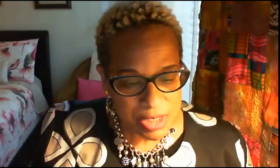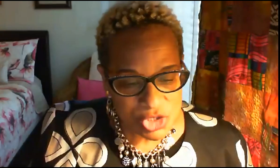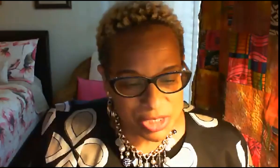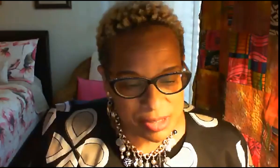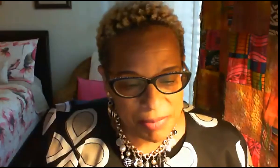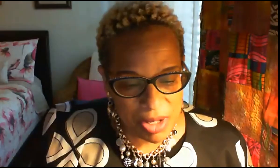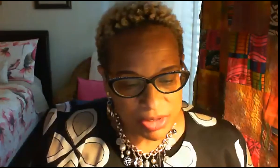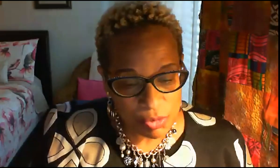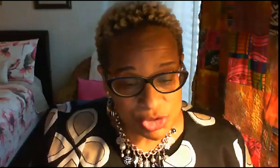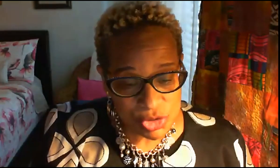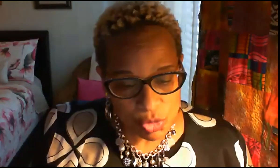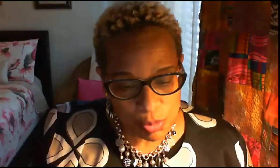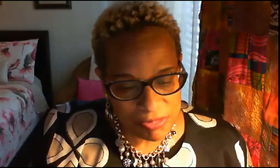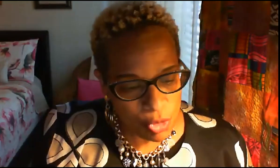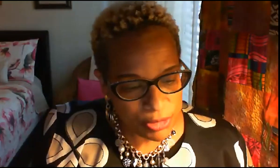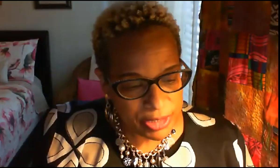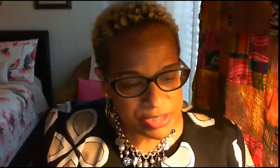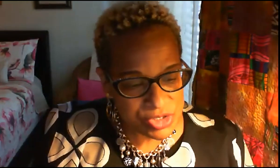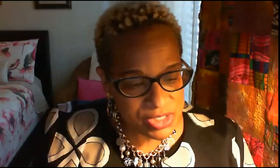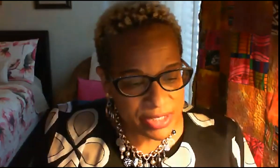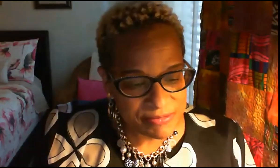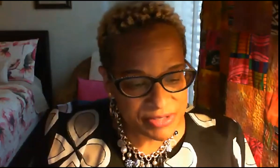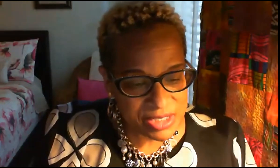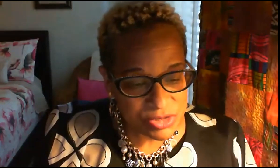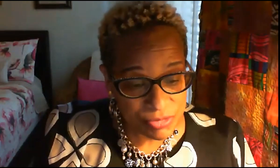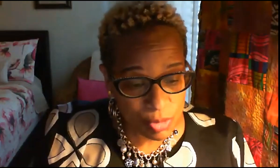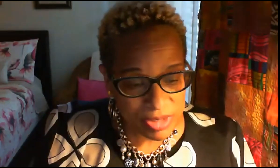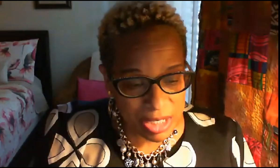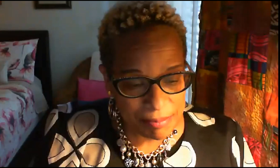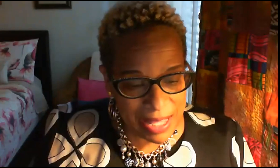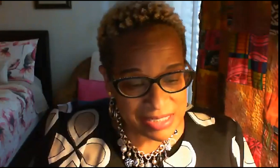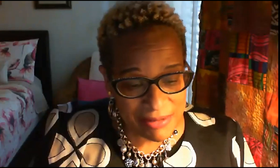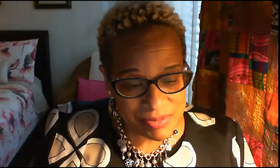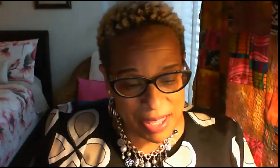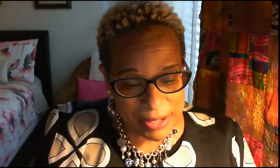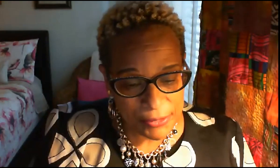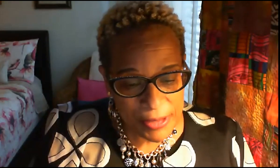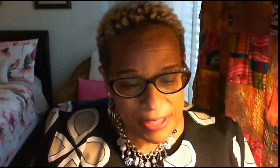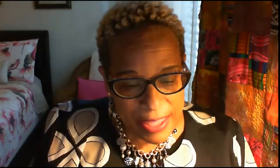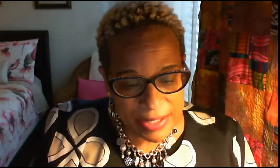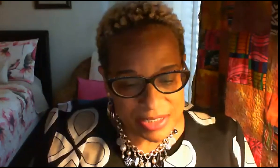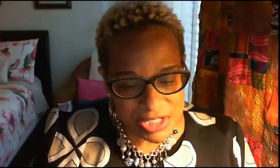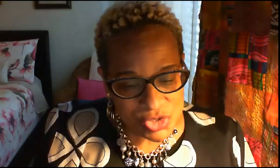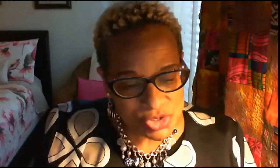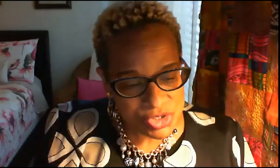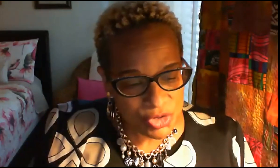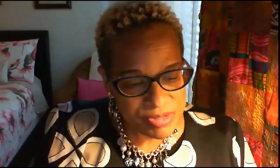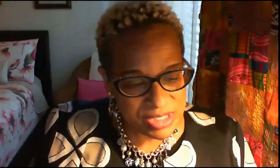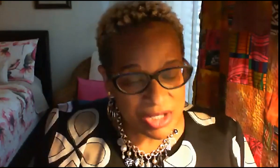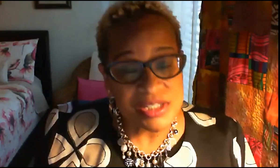she is among the original group of organizers that convene to form the black lives matter and continues to serve as the los